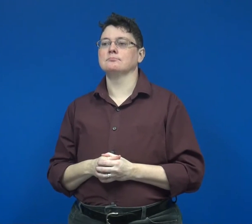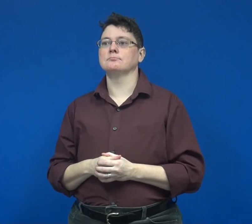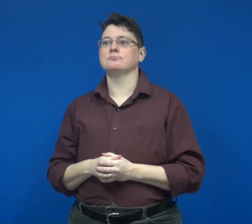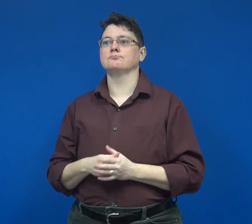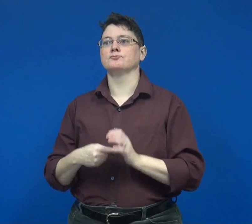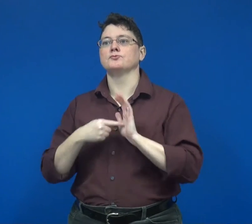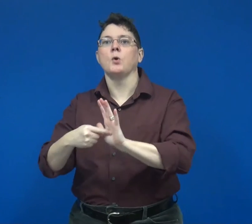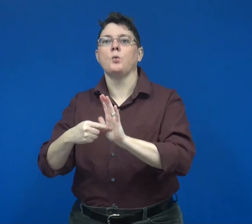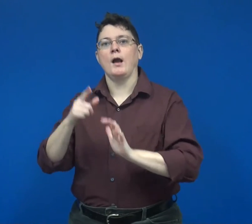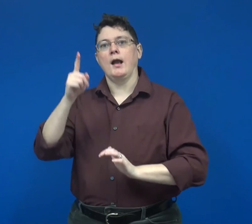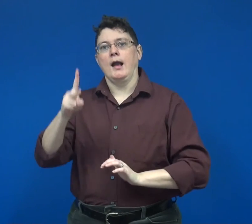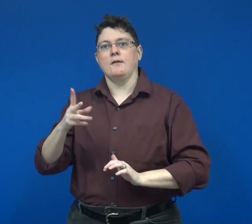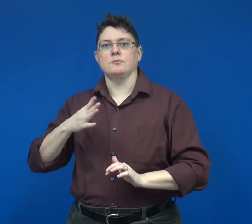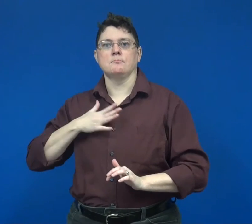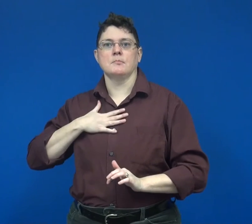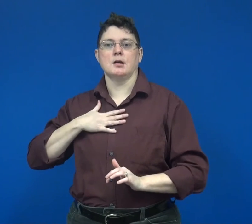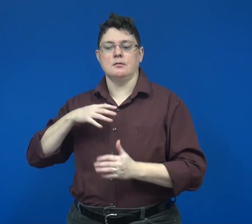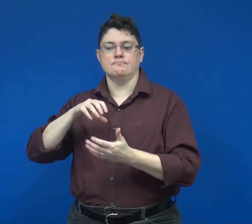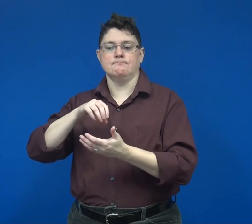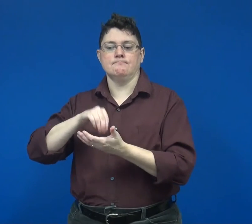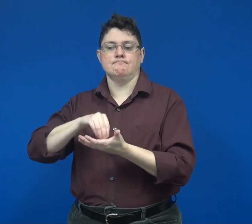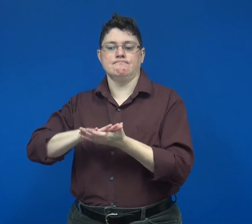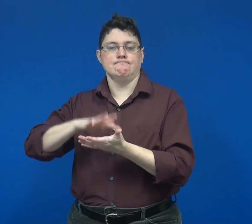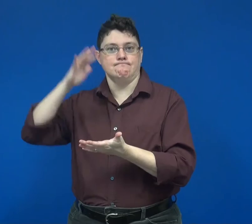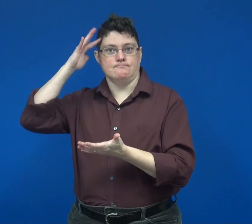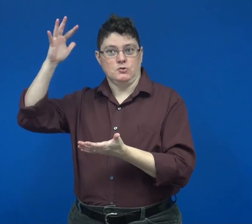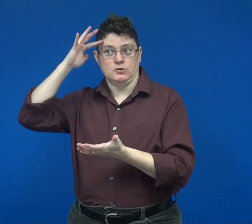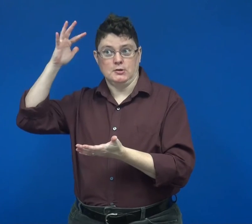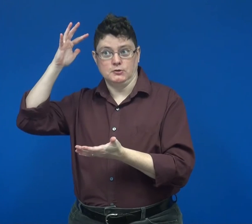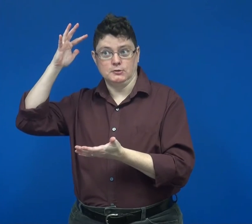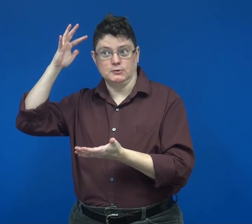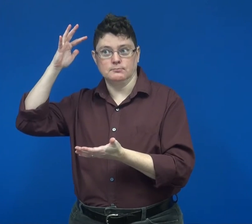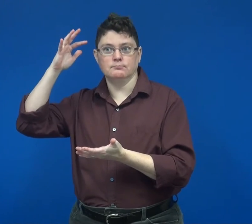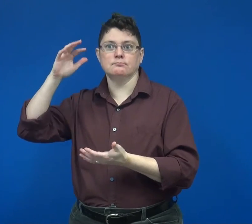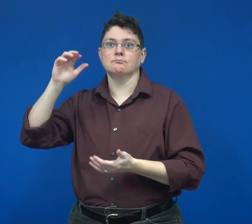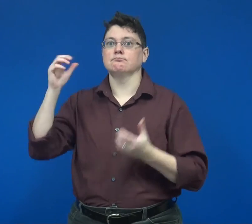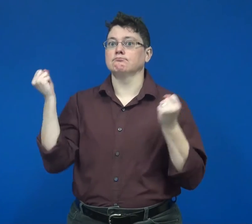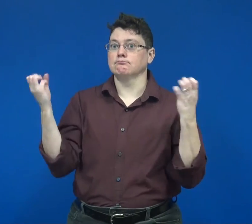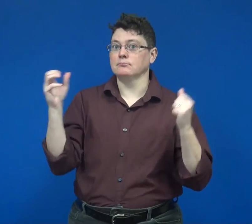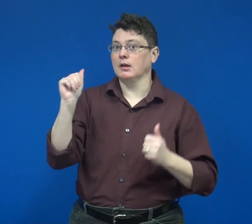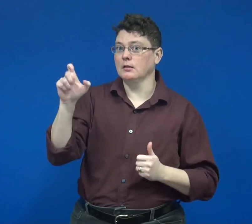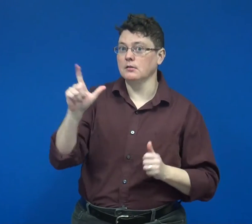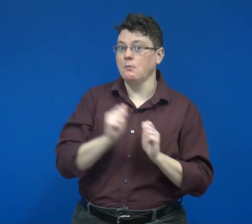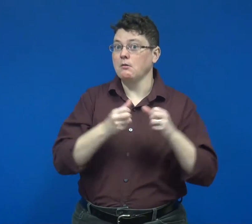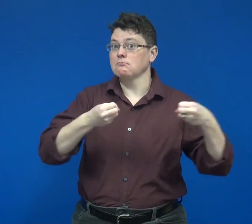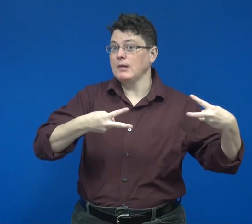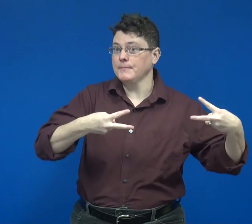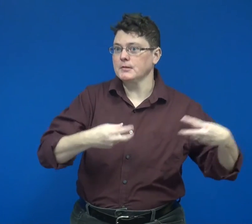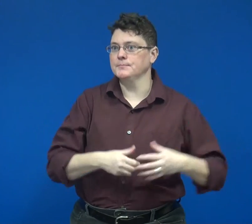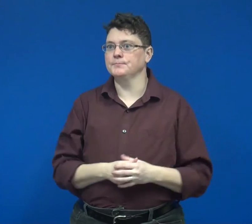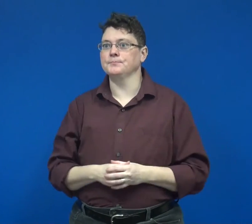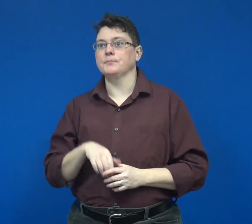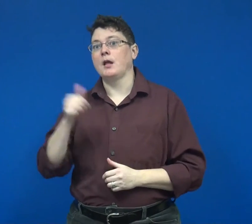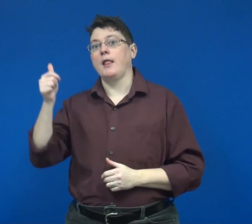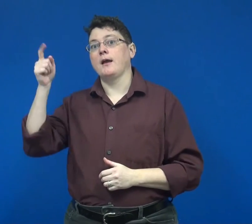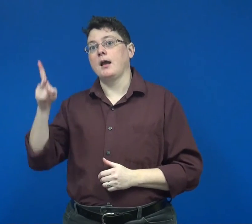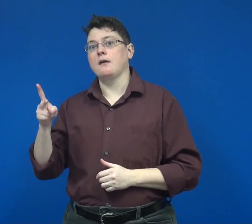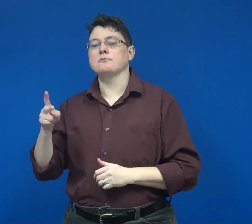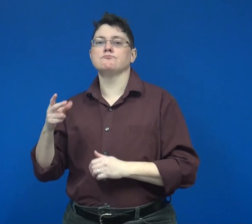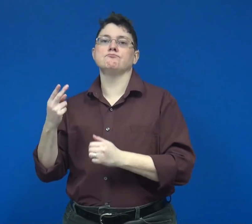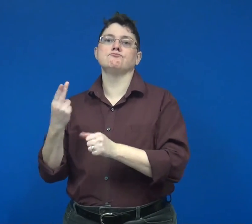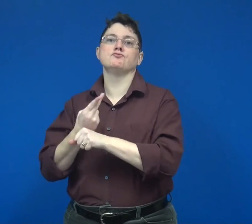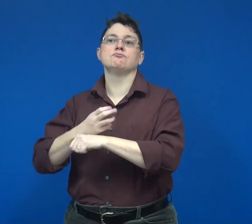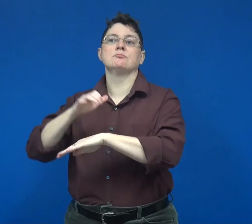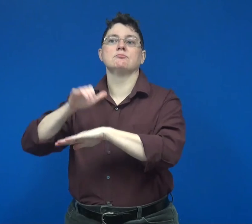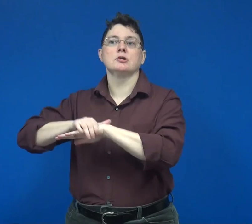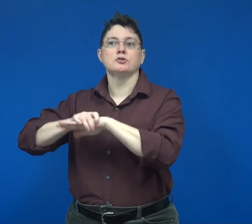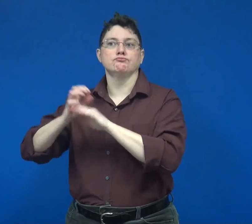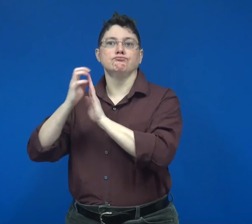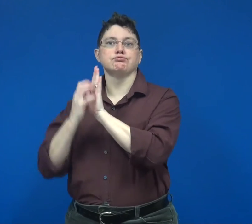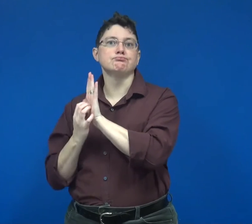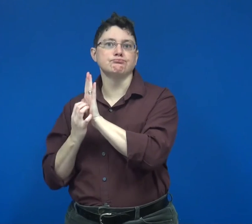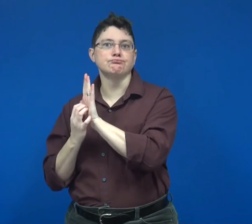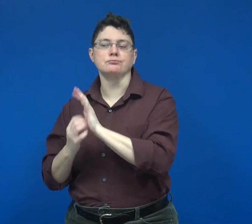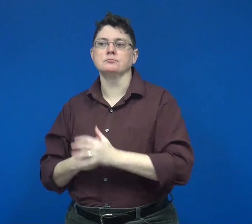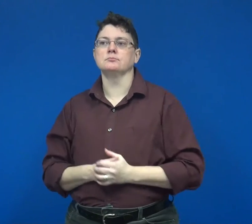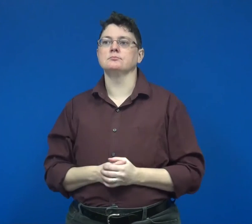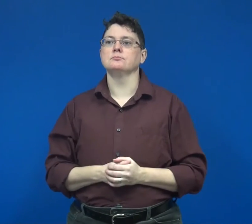to present half of the dissertation in ASL with captioning while the other half was presented in English format.